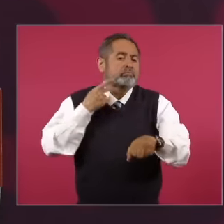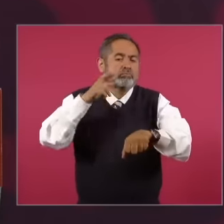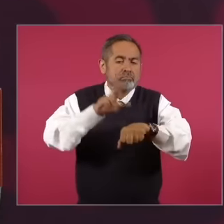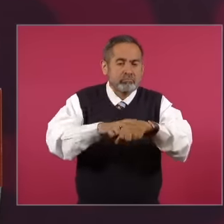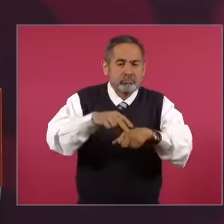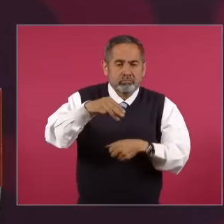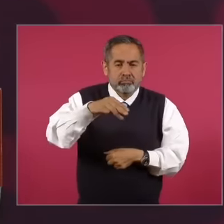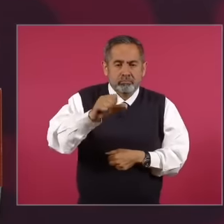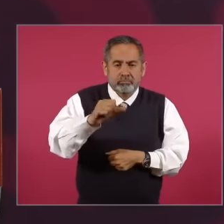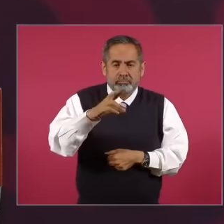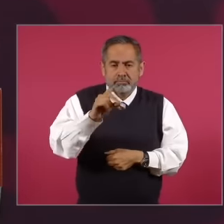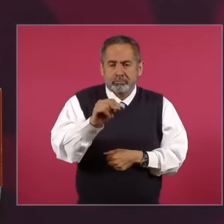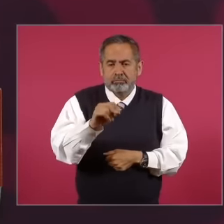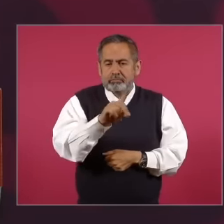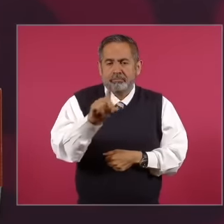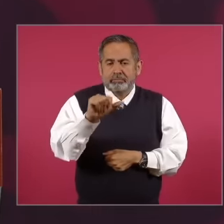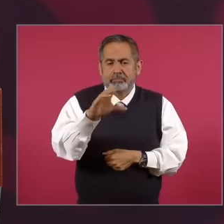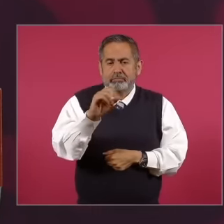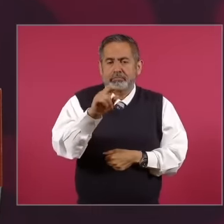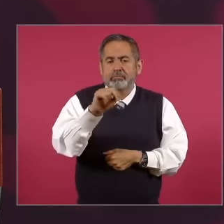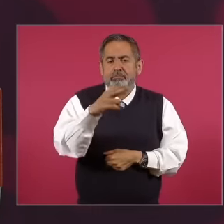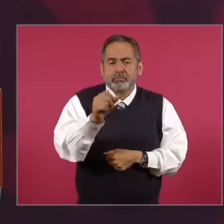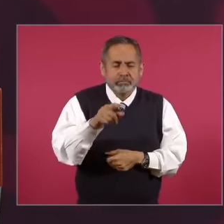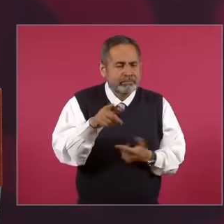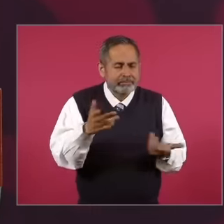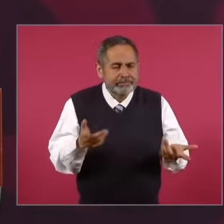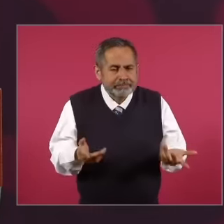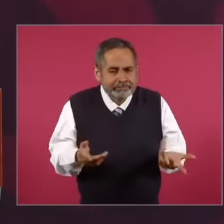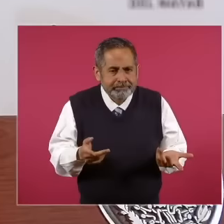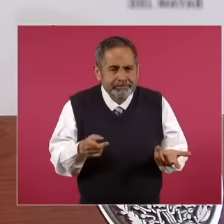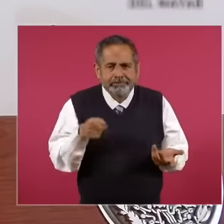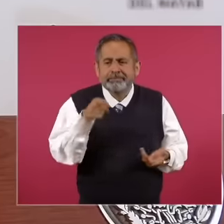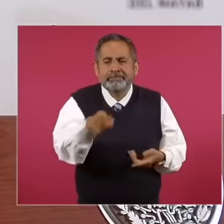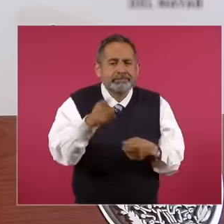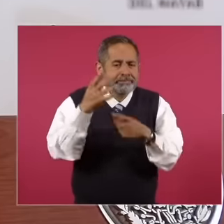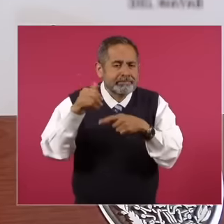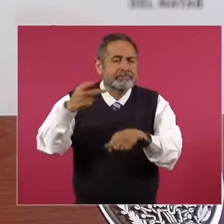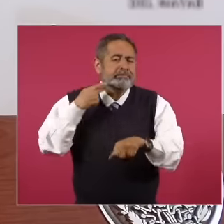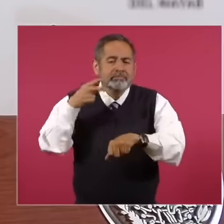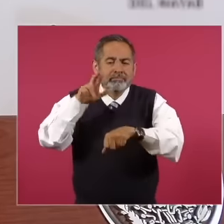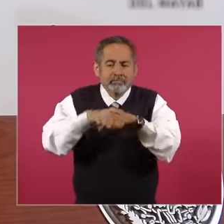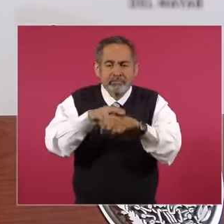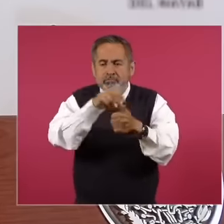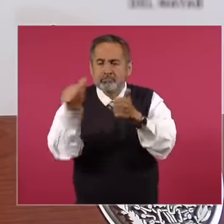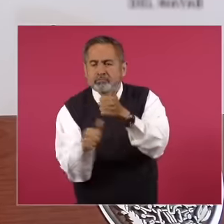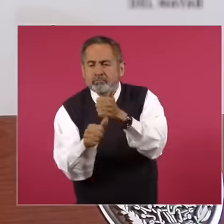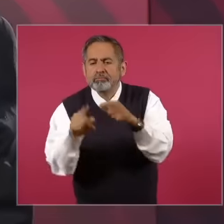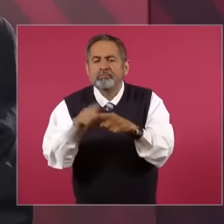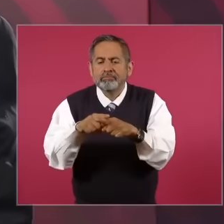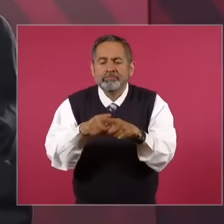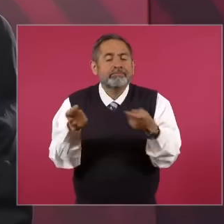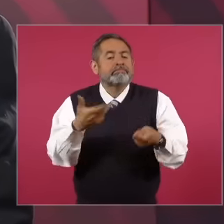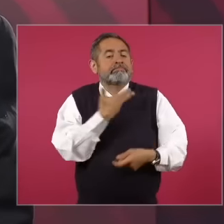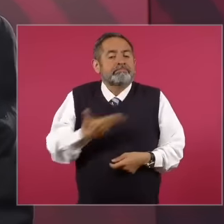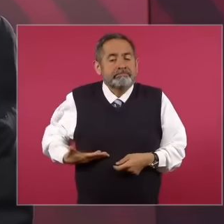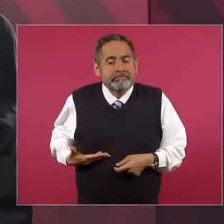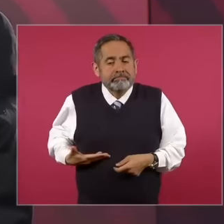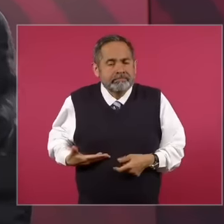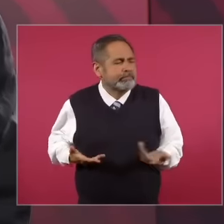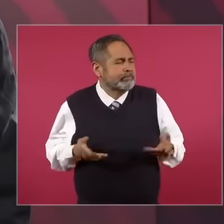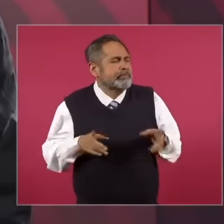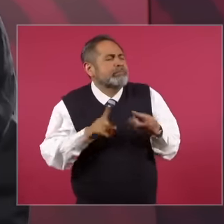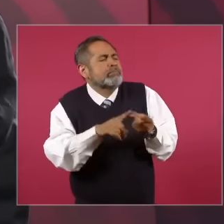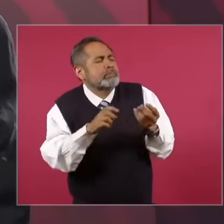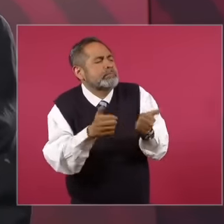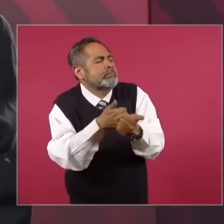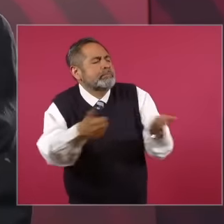de la concha, the attorney who then depended directly on the executive